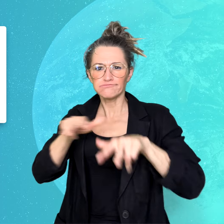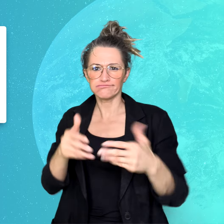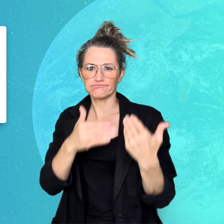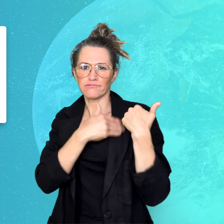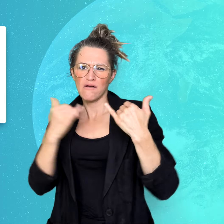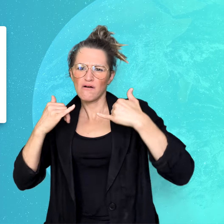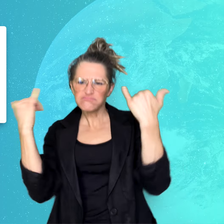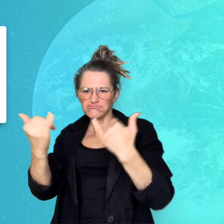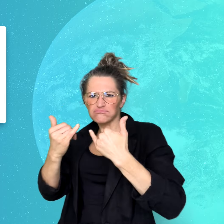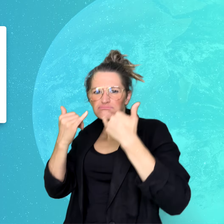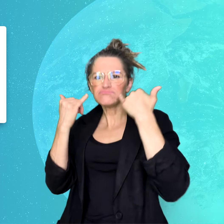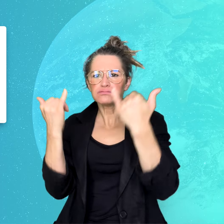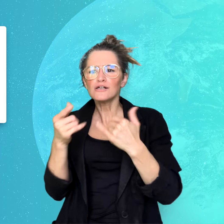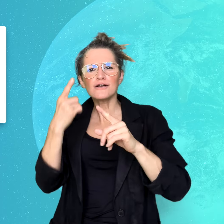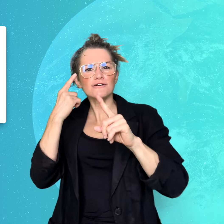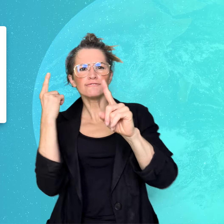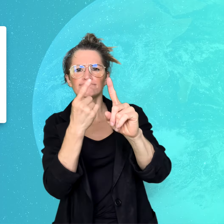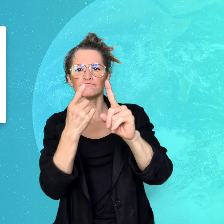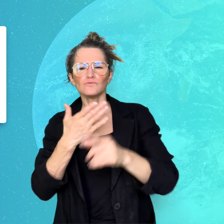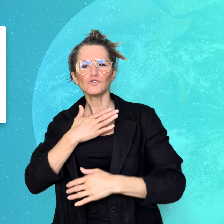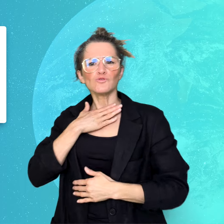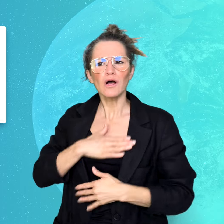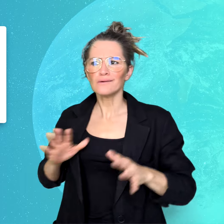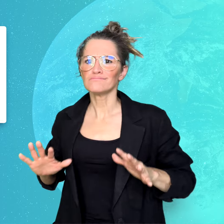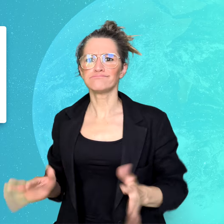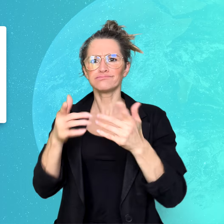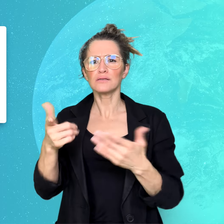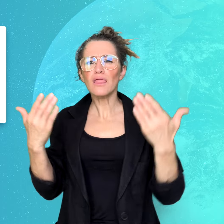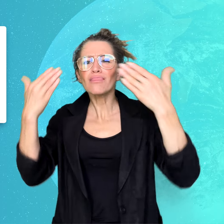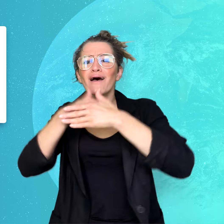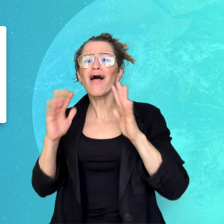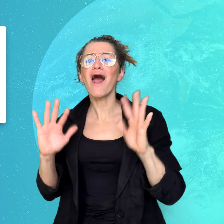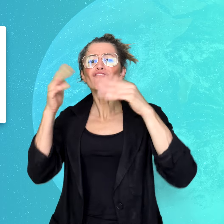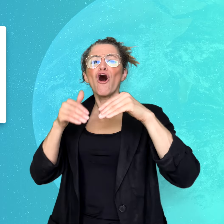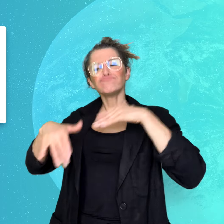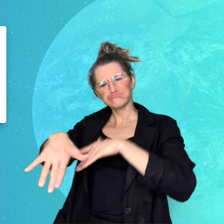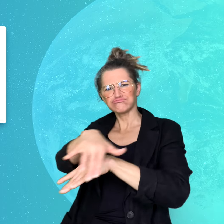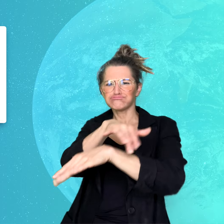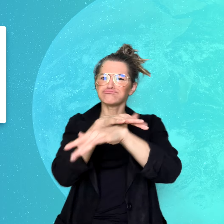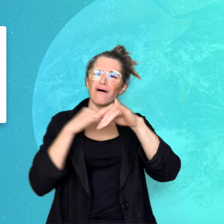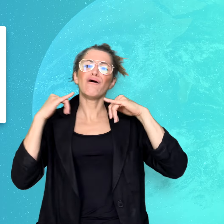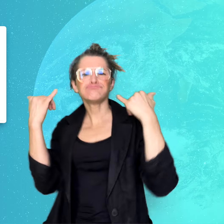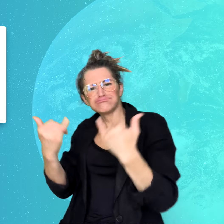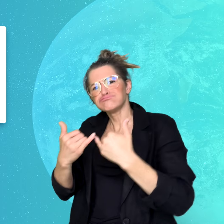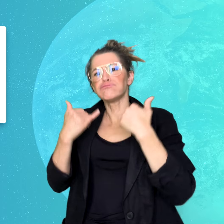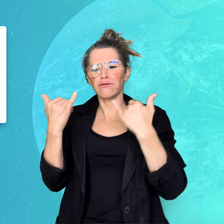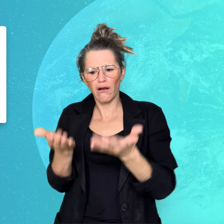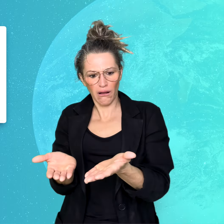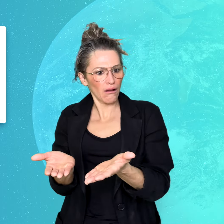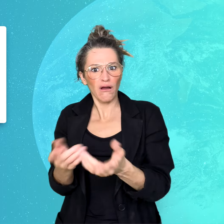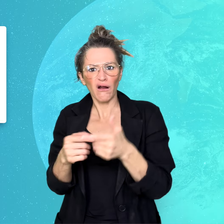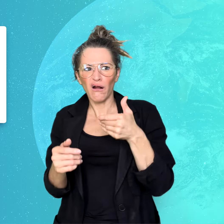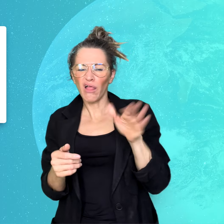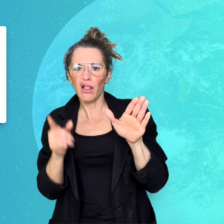were inclusive of the Deaf and hearing communities.